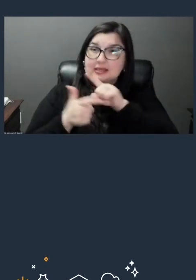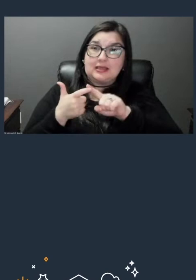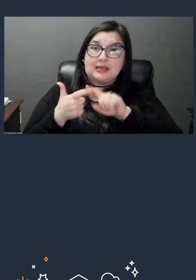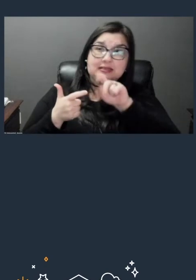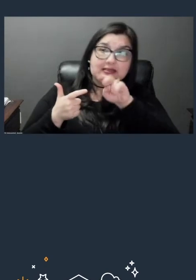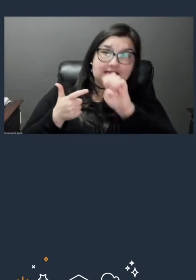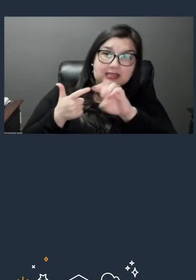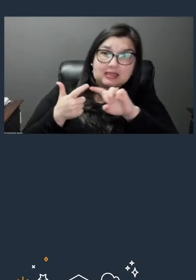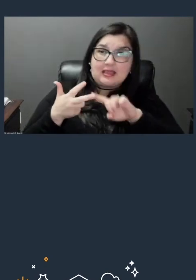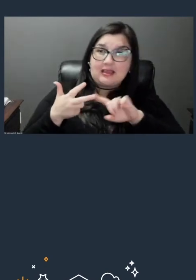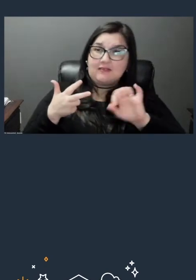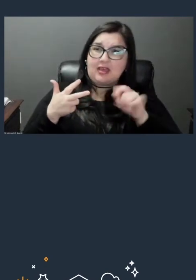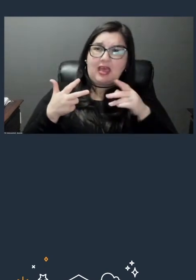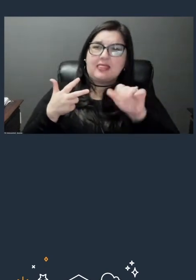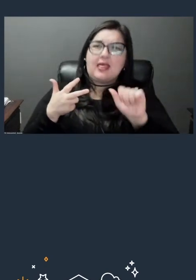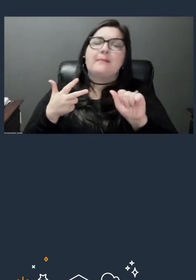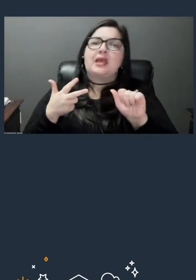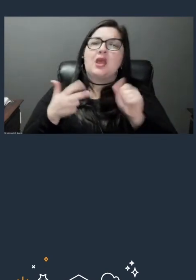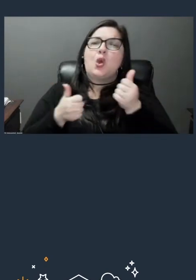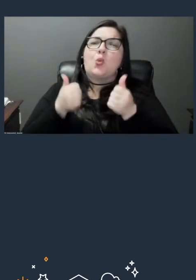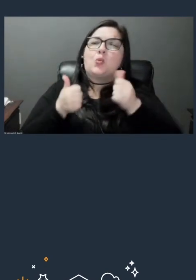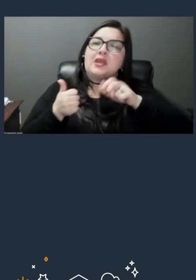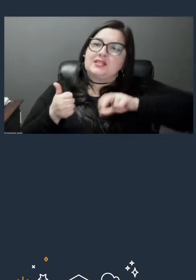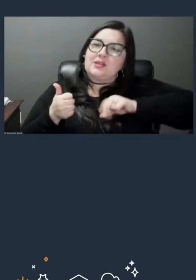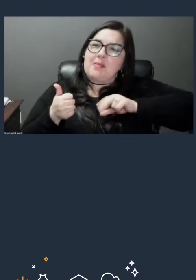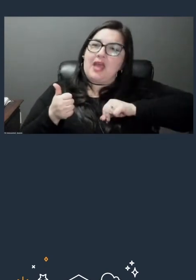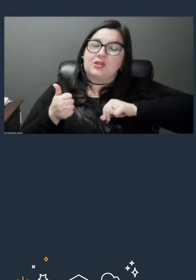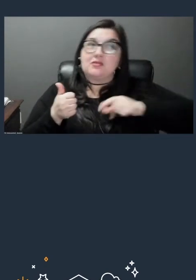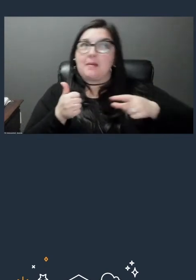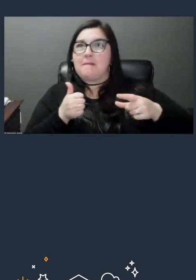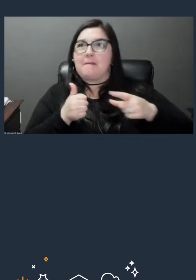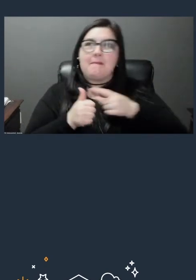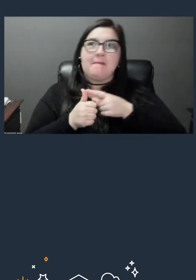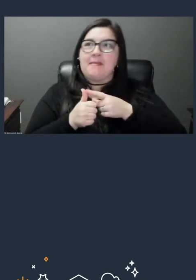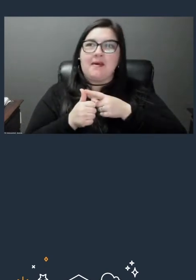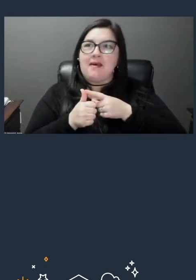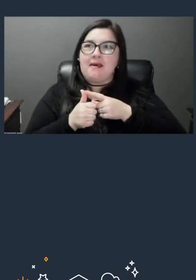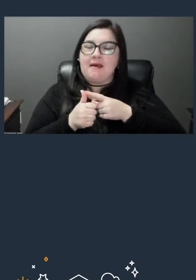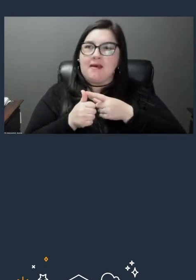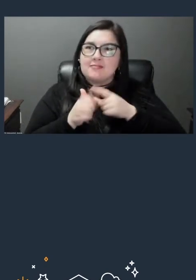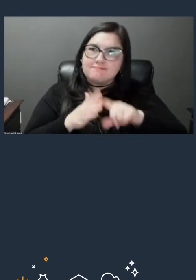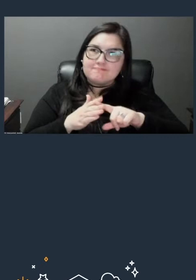What badges might be good to go after first? What courses might be good to try first